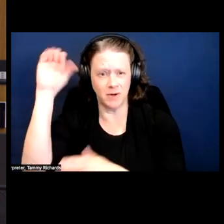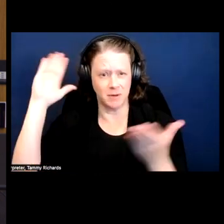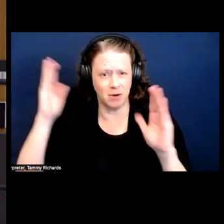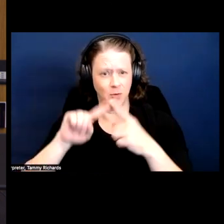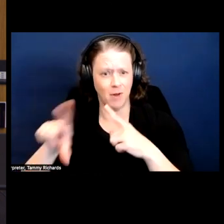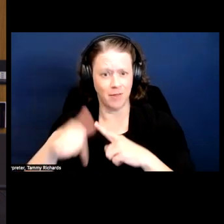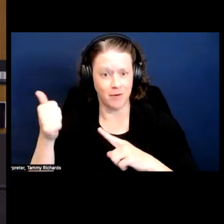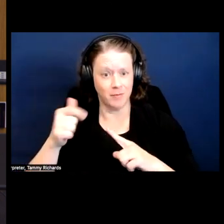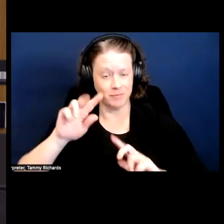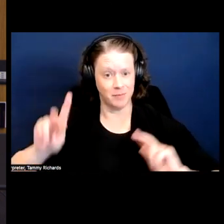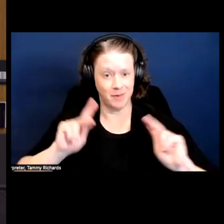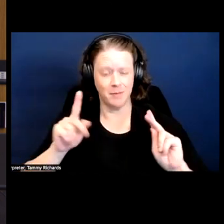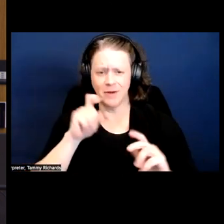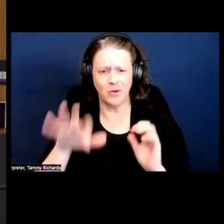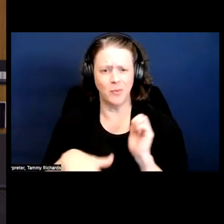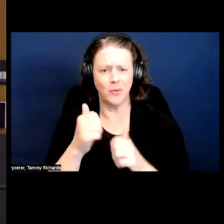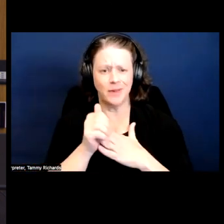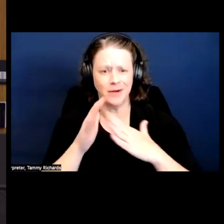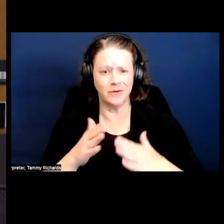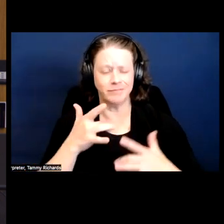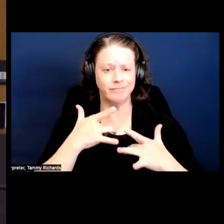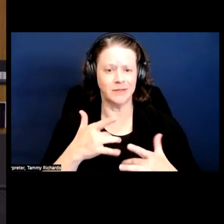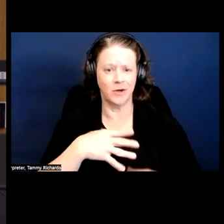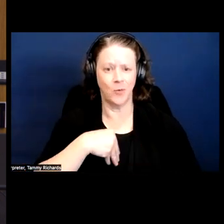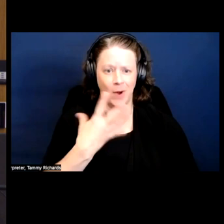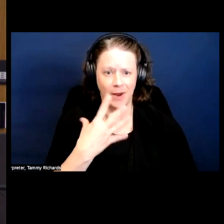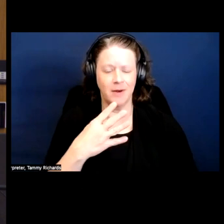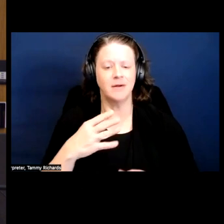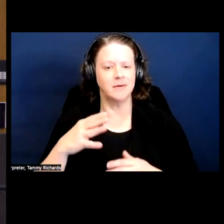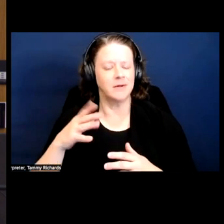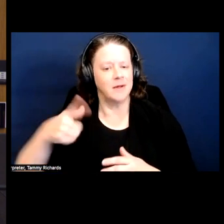Because most of the leaders were white, so those were the folks that were most likely to be interviewed.